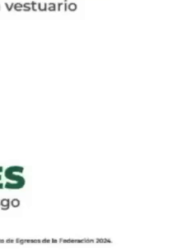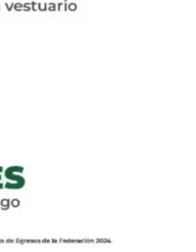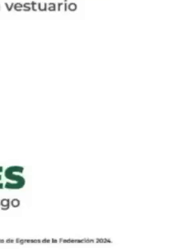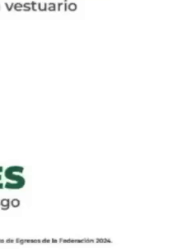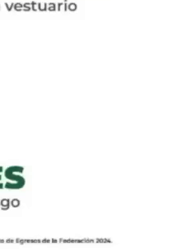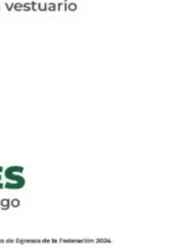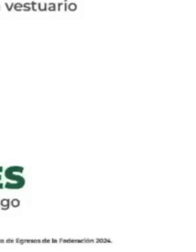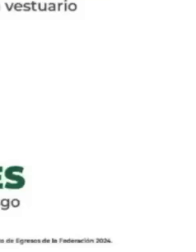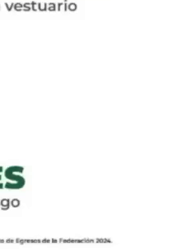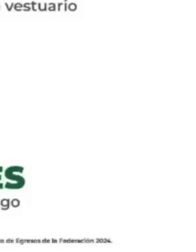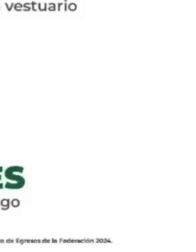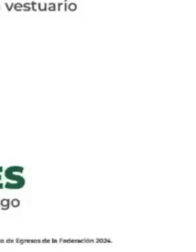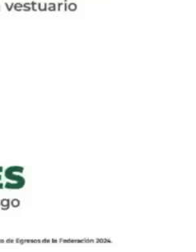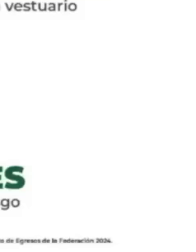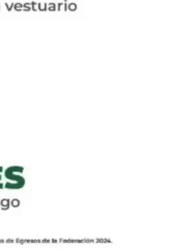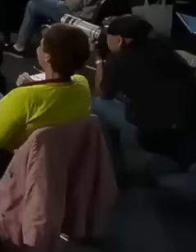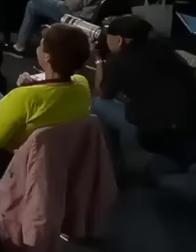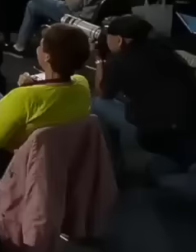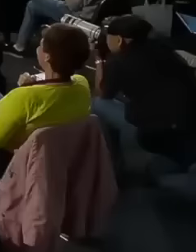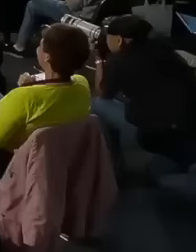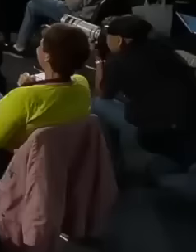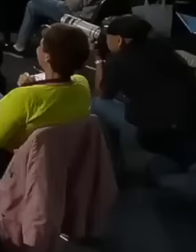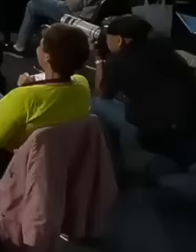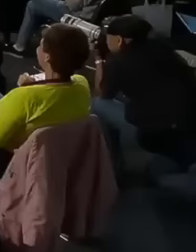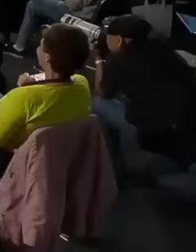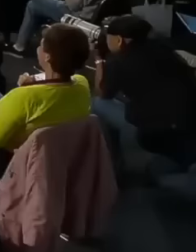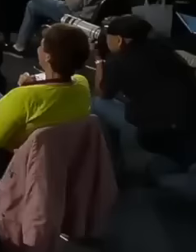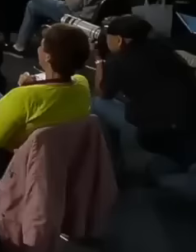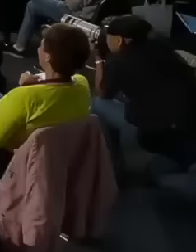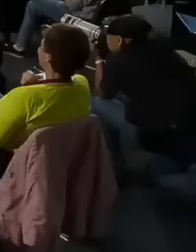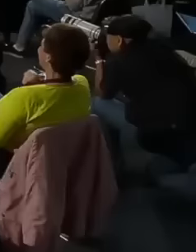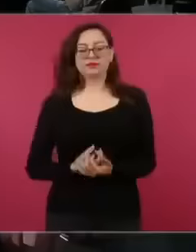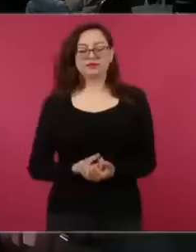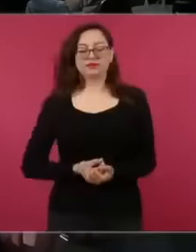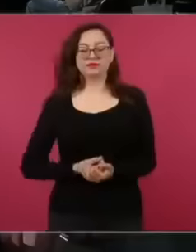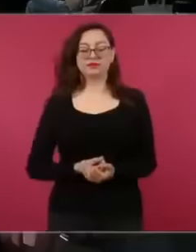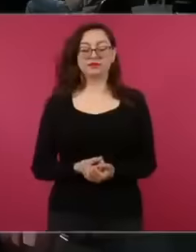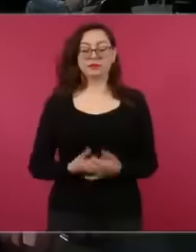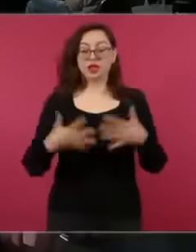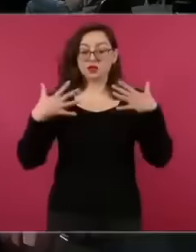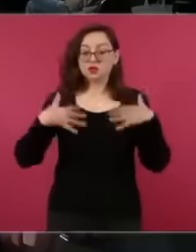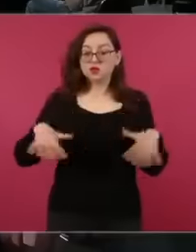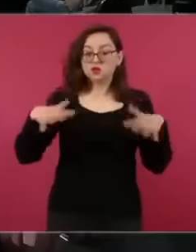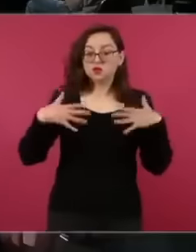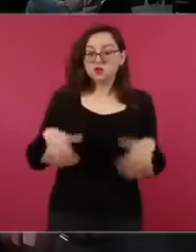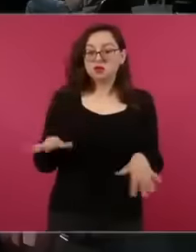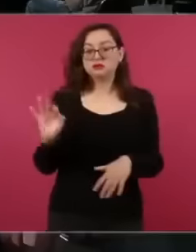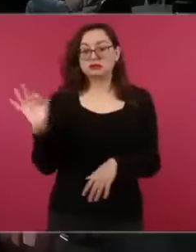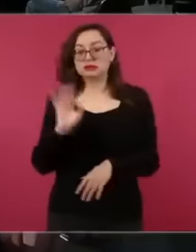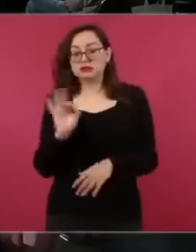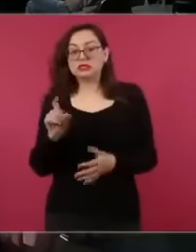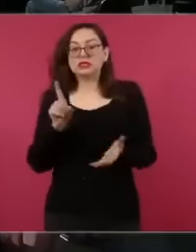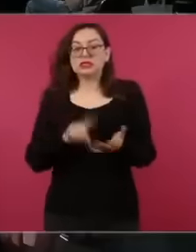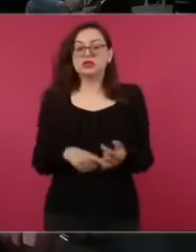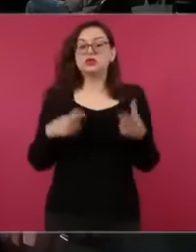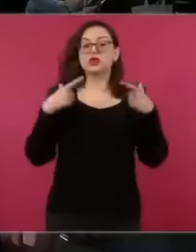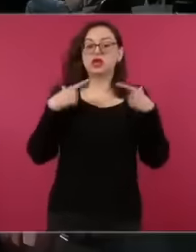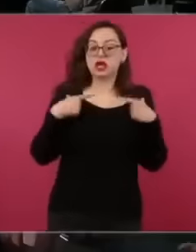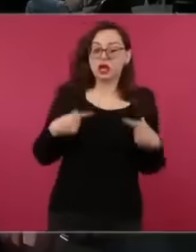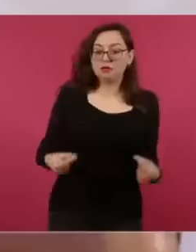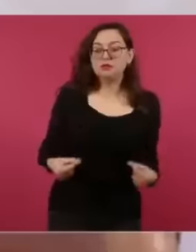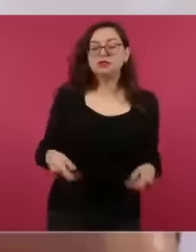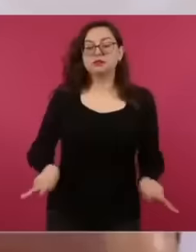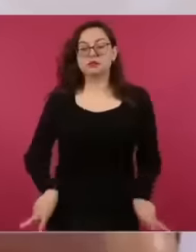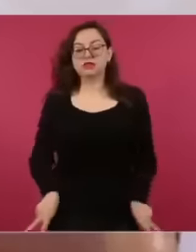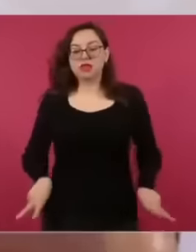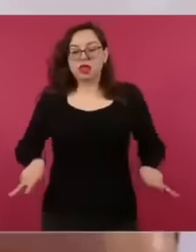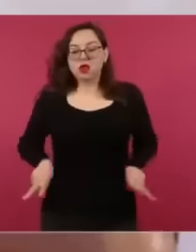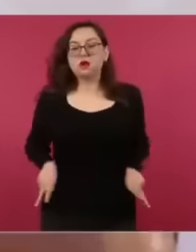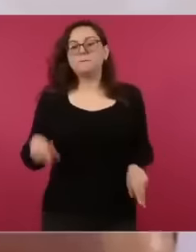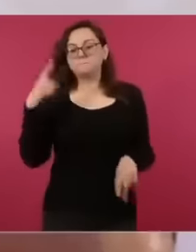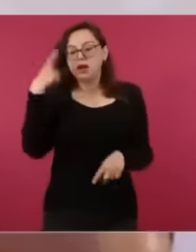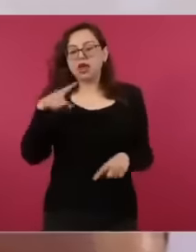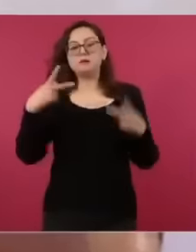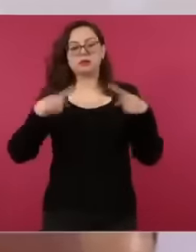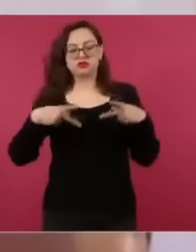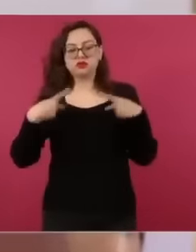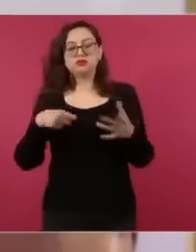East, yes, shirts, pants, dresses for the workers, for the staff,